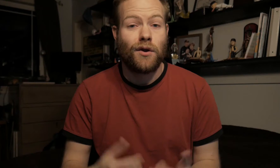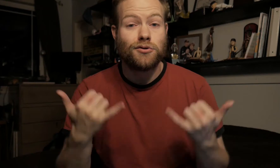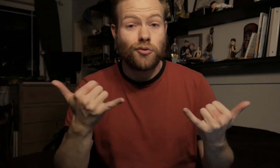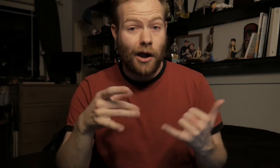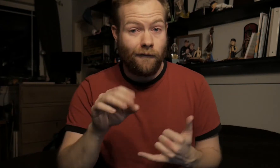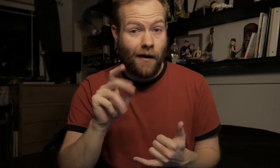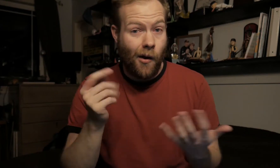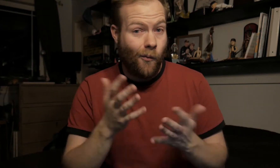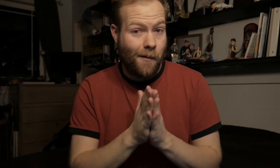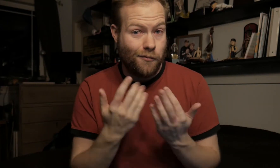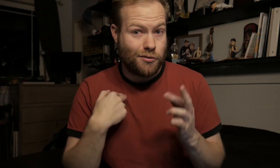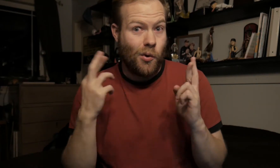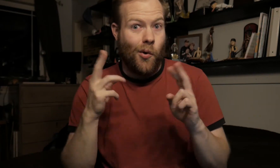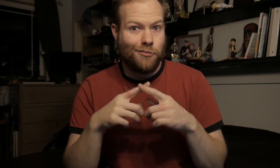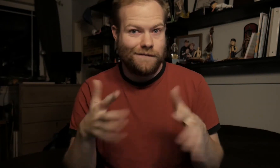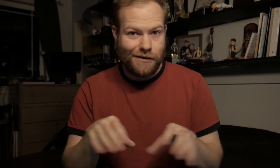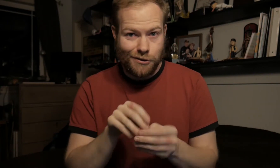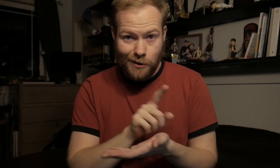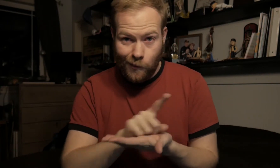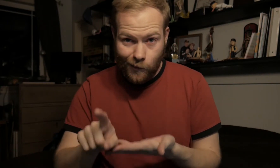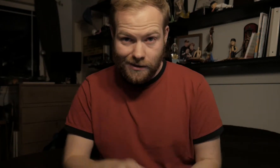Today, you find out what books I hope to finish in a week!